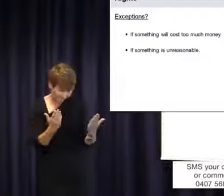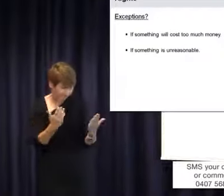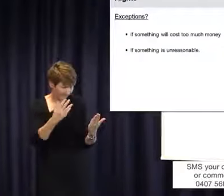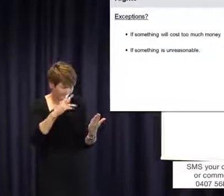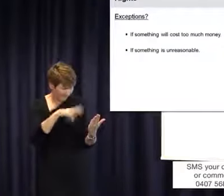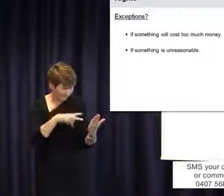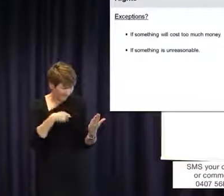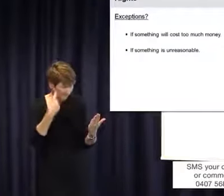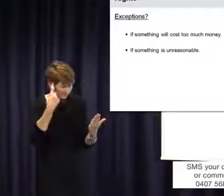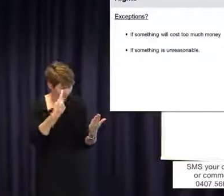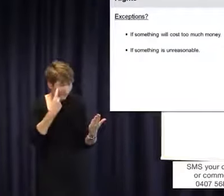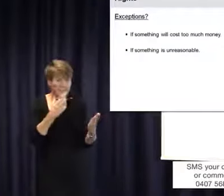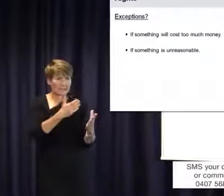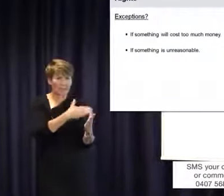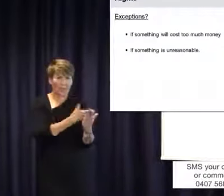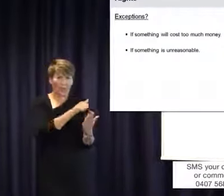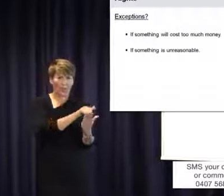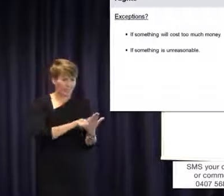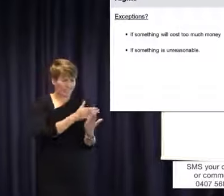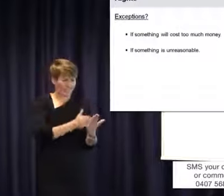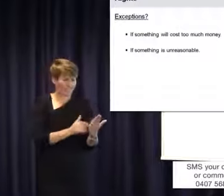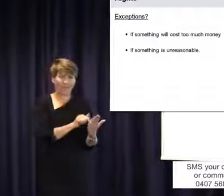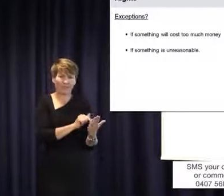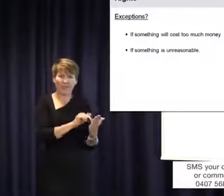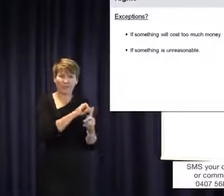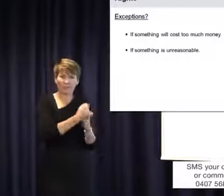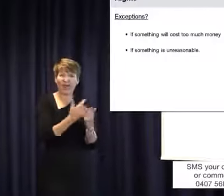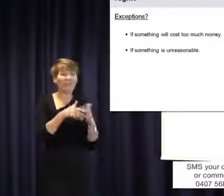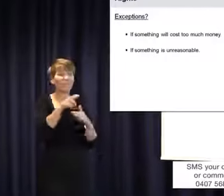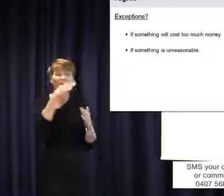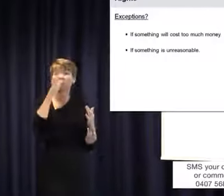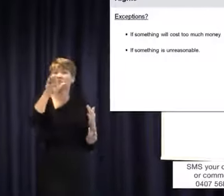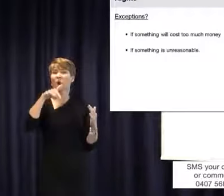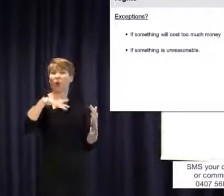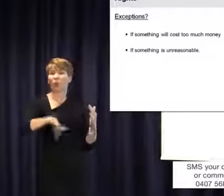your child, `I want an Auslan interpreter. I want a note taker. I want live captioning